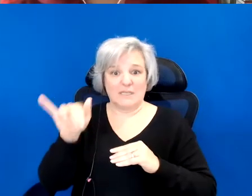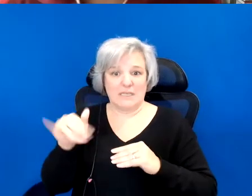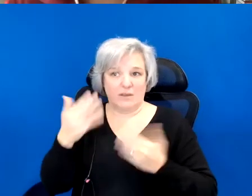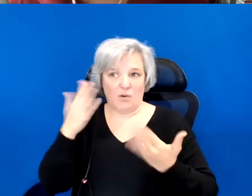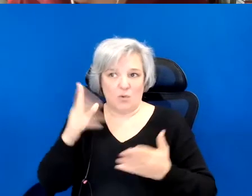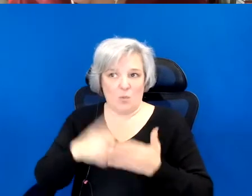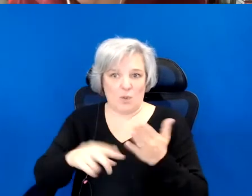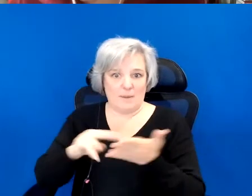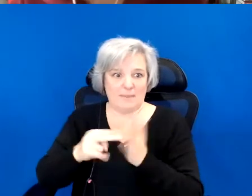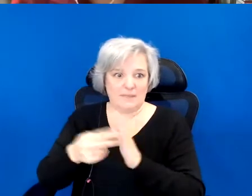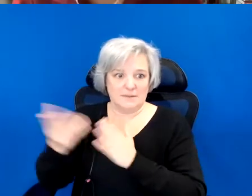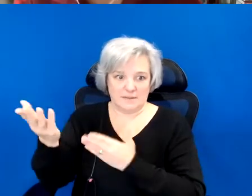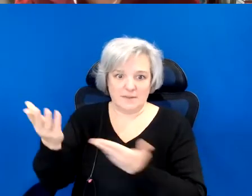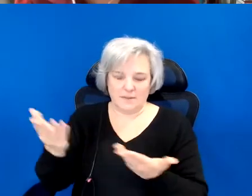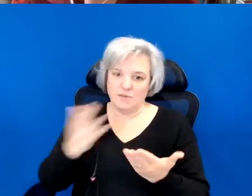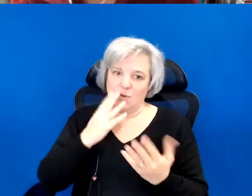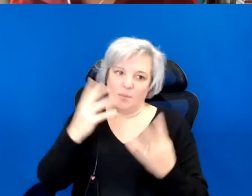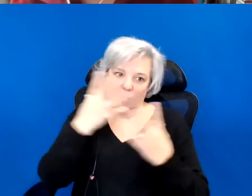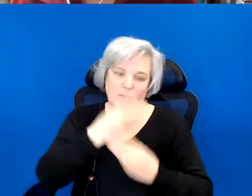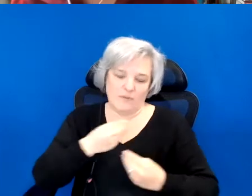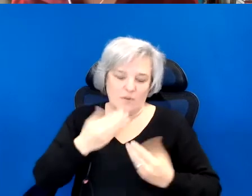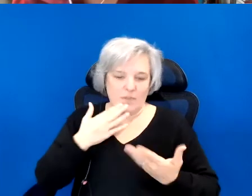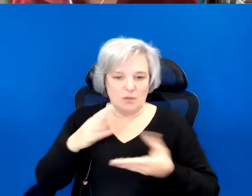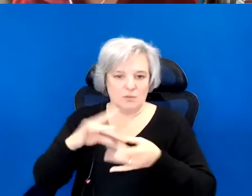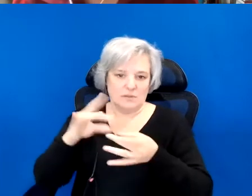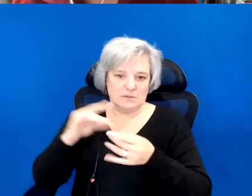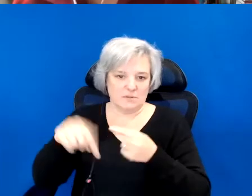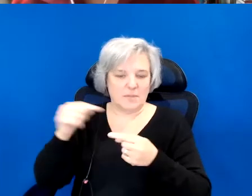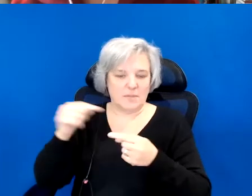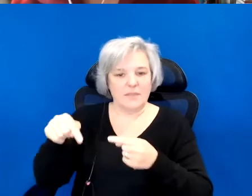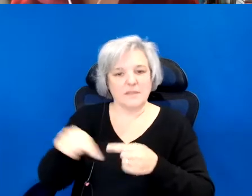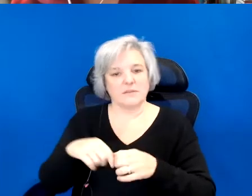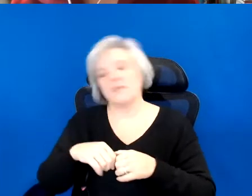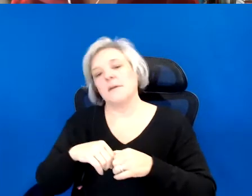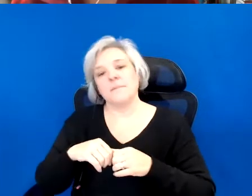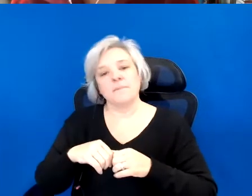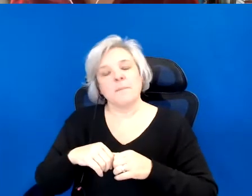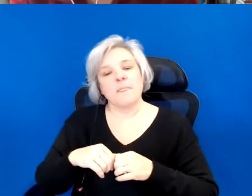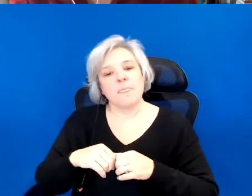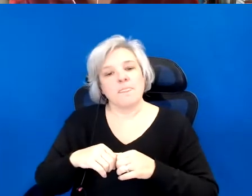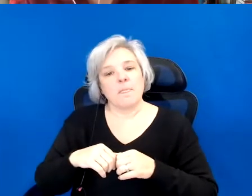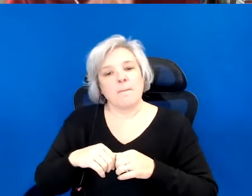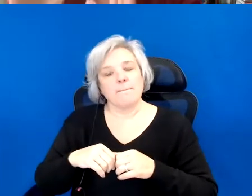So that was beautiful generous. But, yeah I guess I am thinking about that